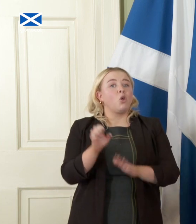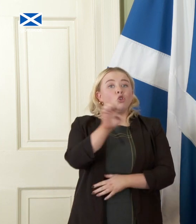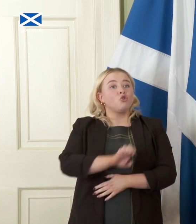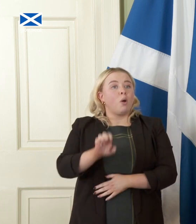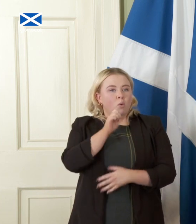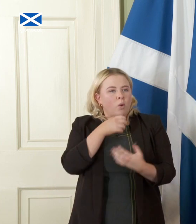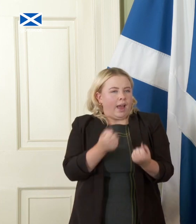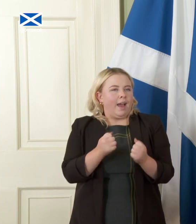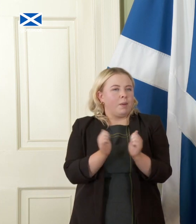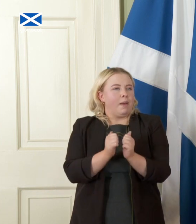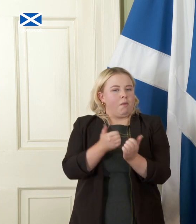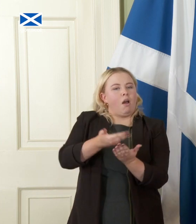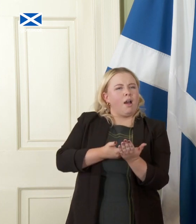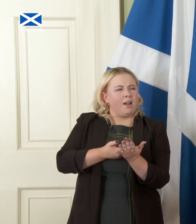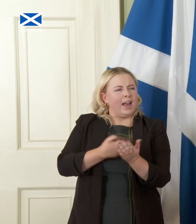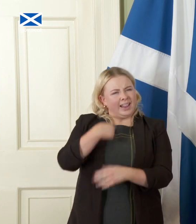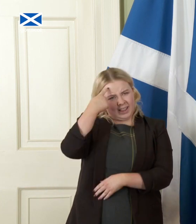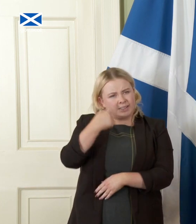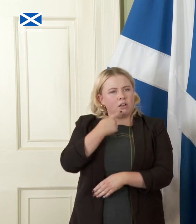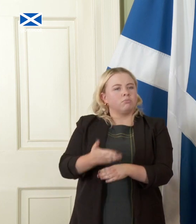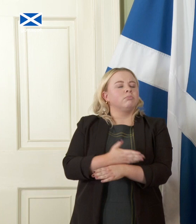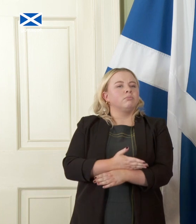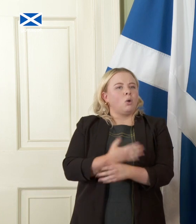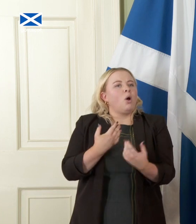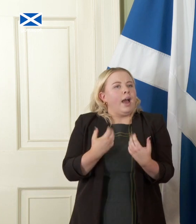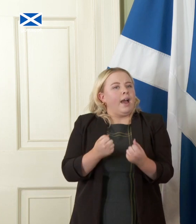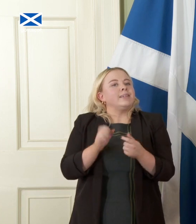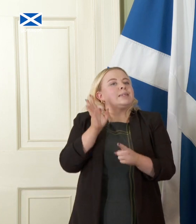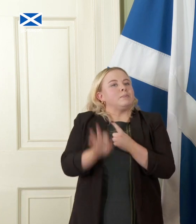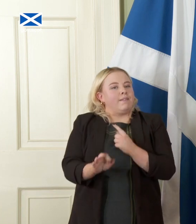a paper as I said I think a moment ago dedicated to issues around European membership yes there